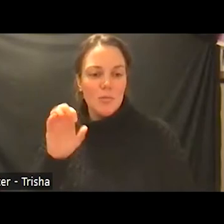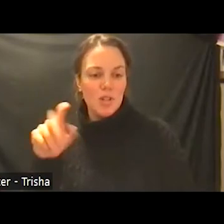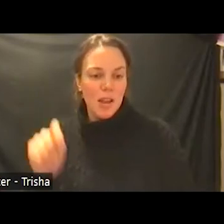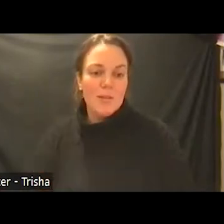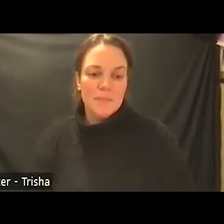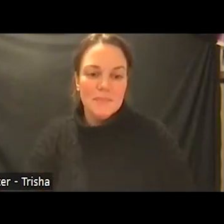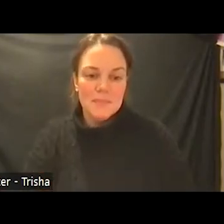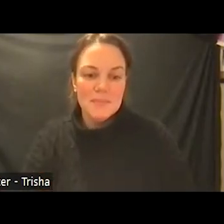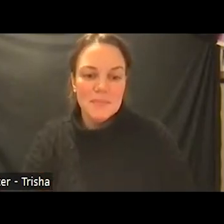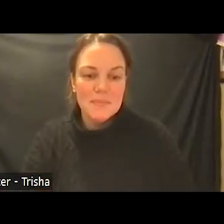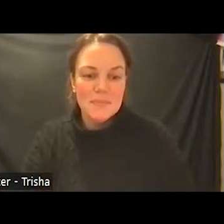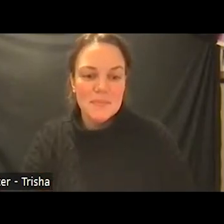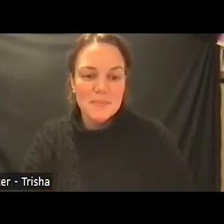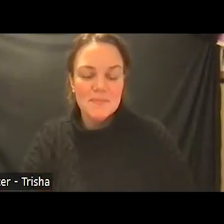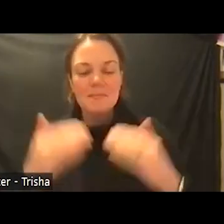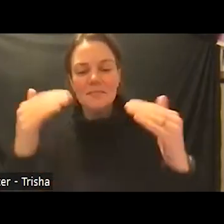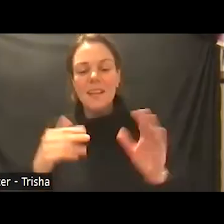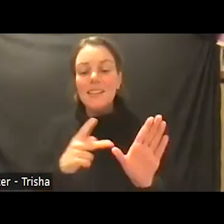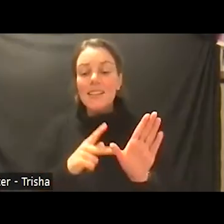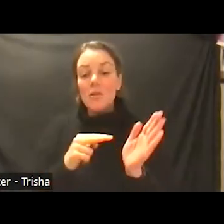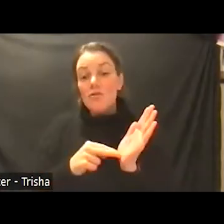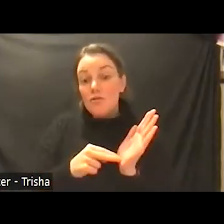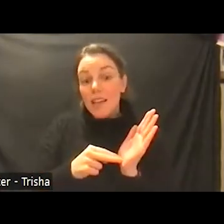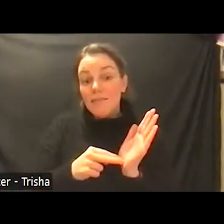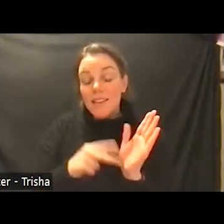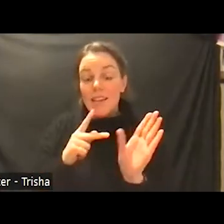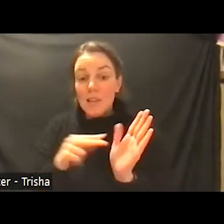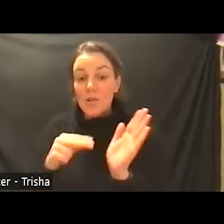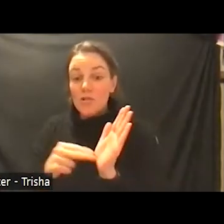psychiatric nursing and psychiatric nursing staff are the largest workforce in the department of